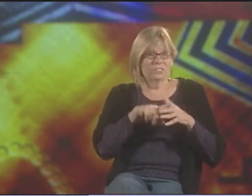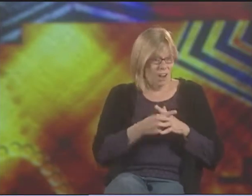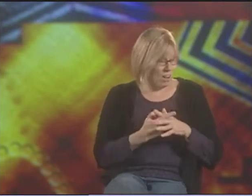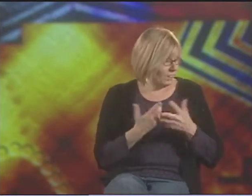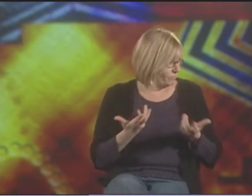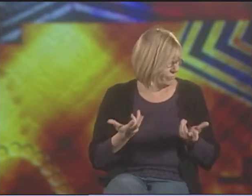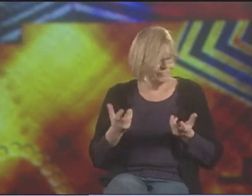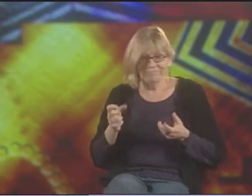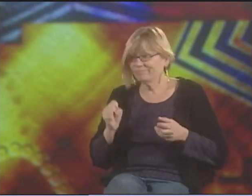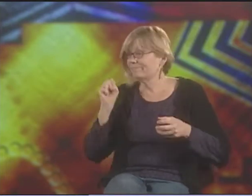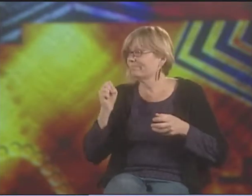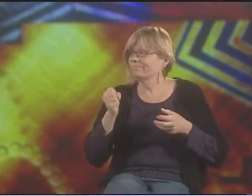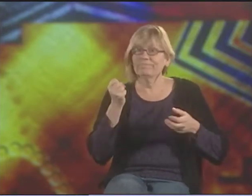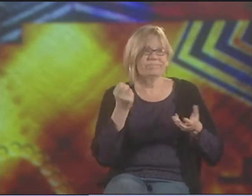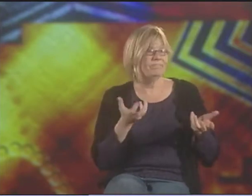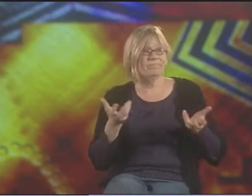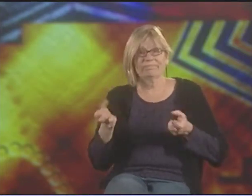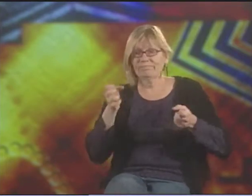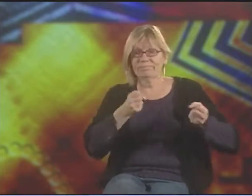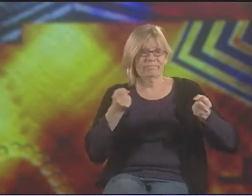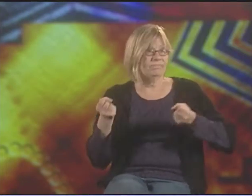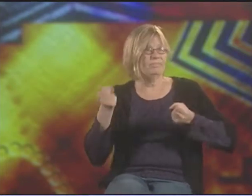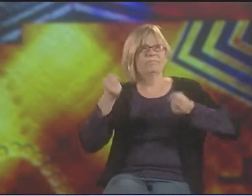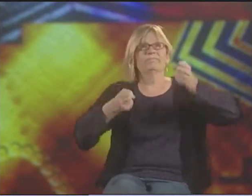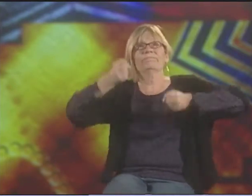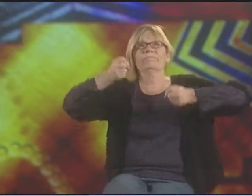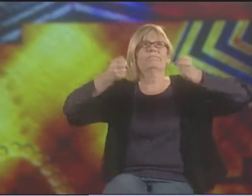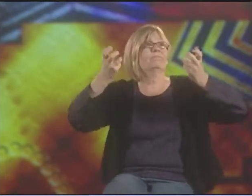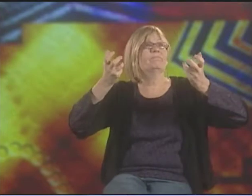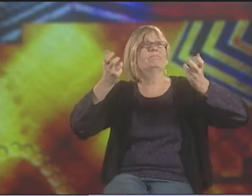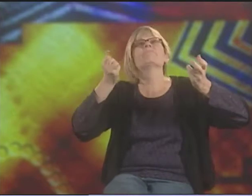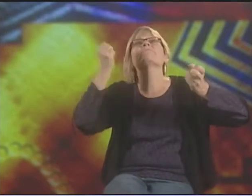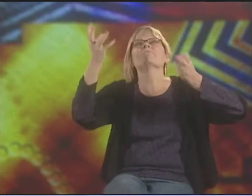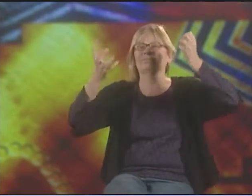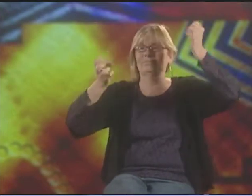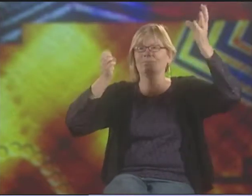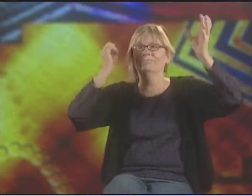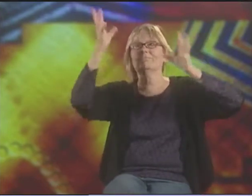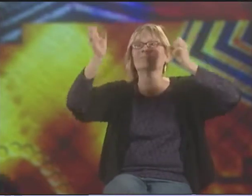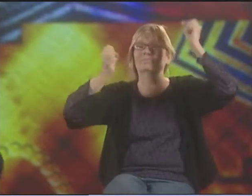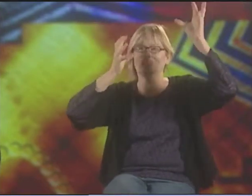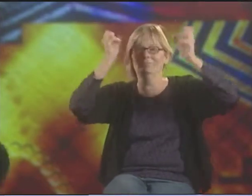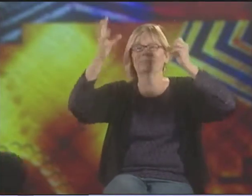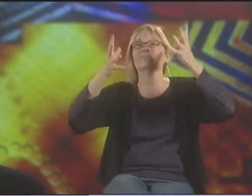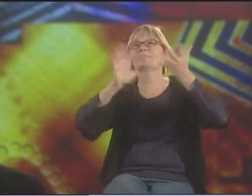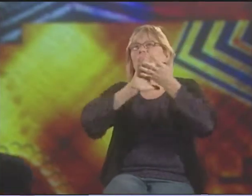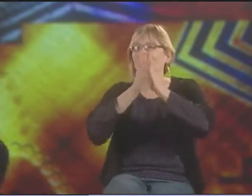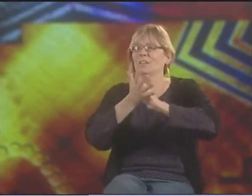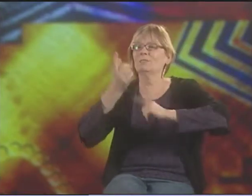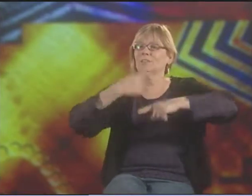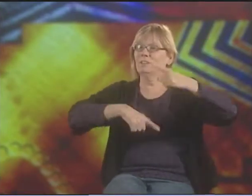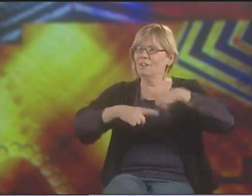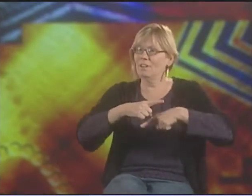STARTS OUT WITH A PERSON JUST ON A JOURNEY, CLIMBING A LADDER. AND THEN ONCE THEY DISCOVER SIGN LANGUAGE